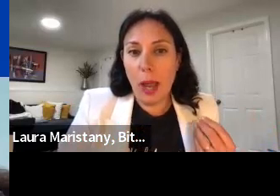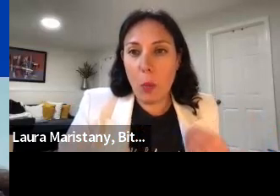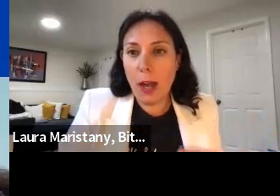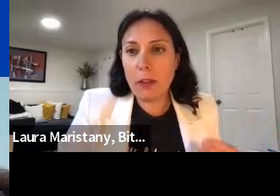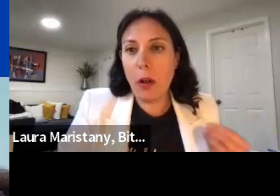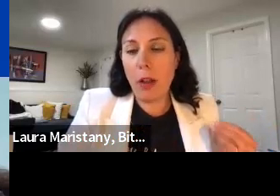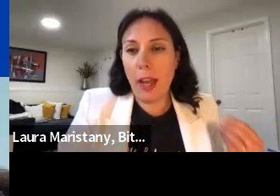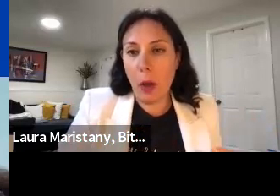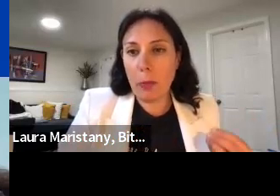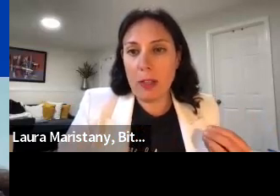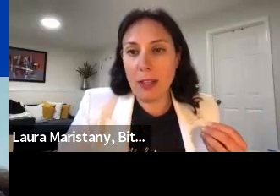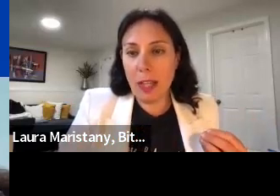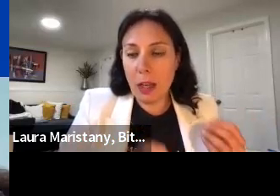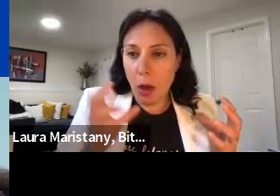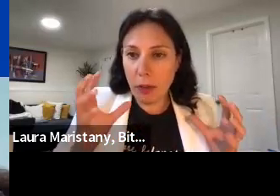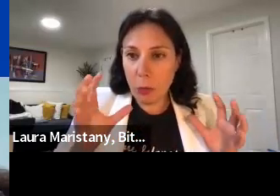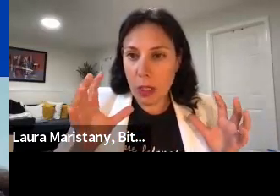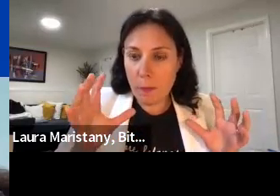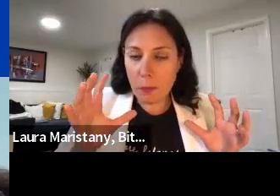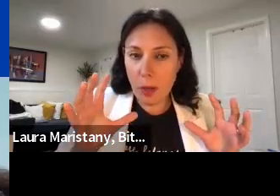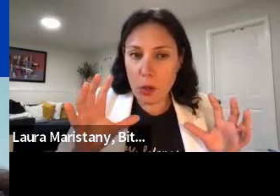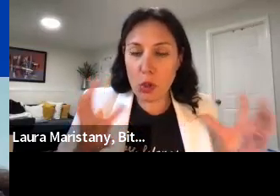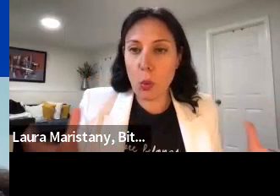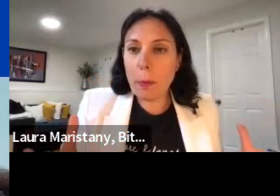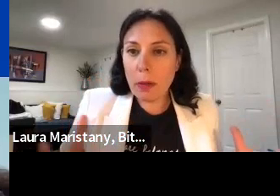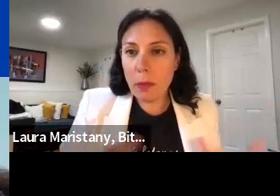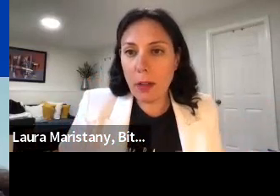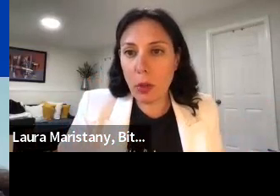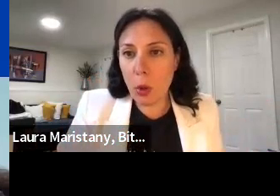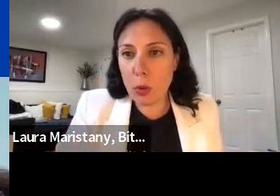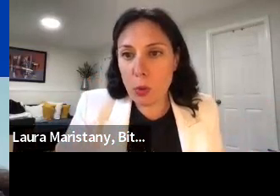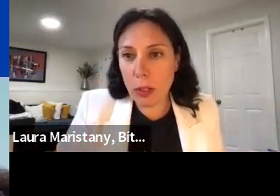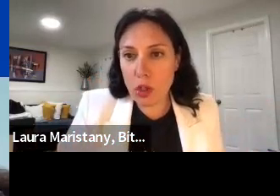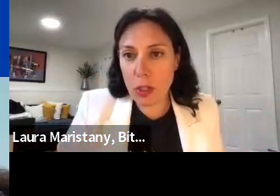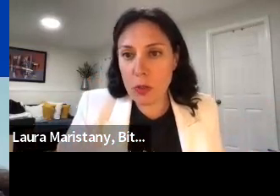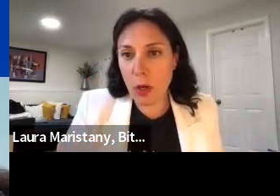I wanted to call that out, because I think often we assume that those coalitions are